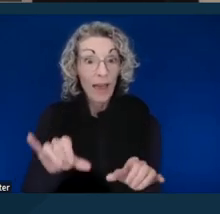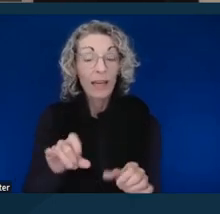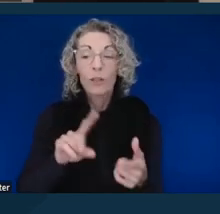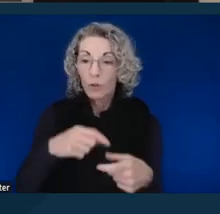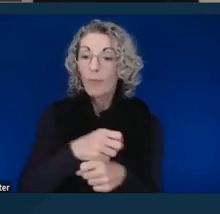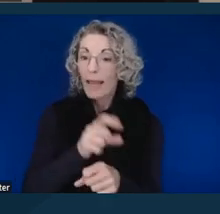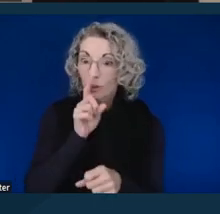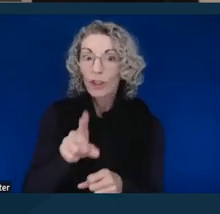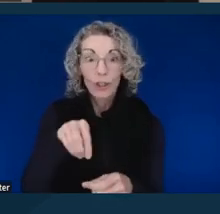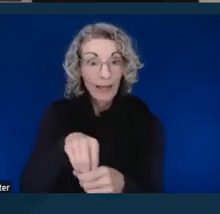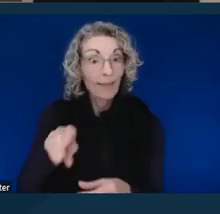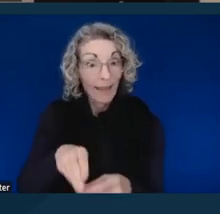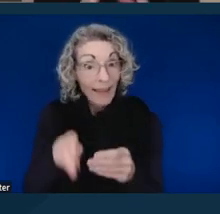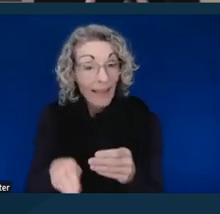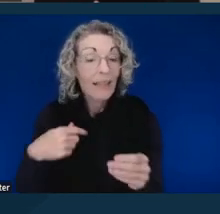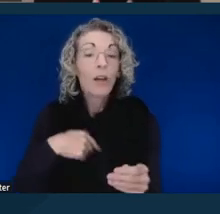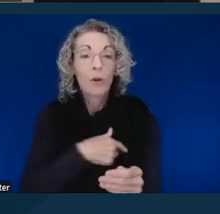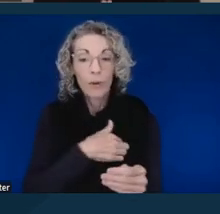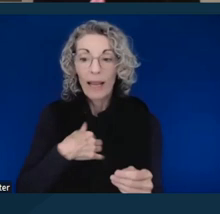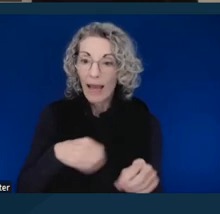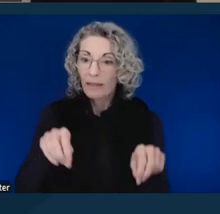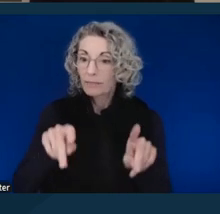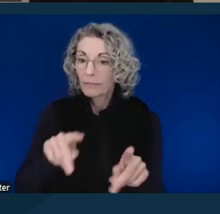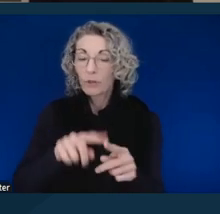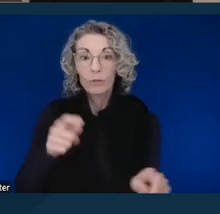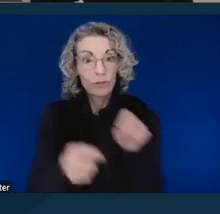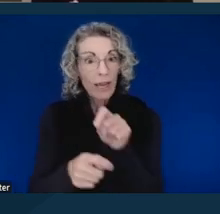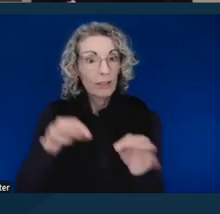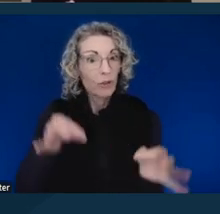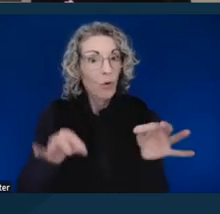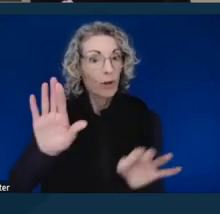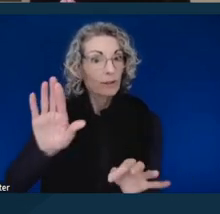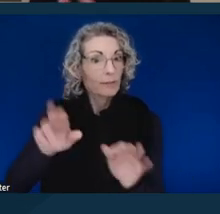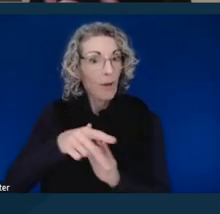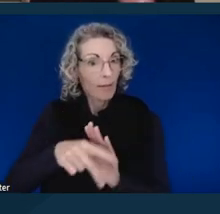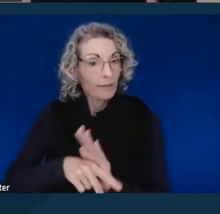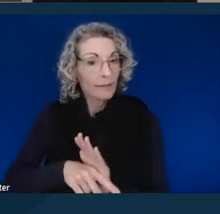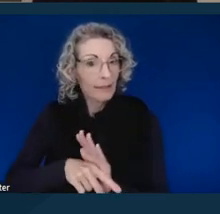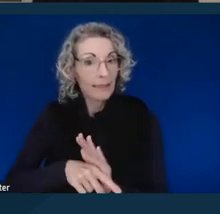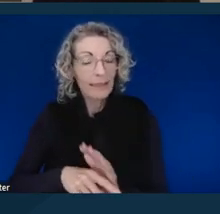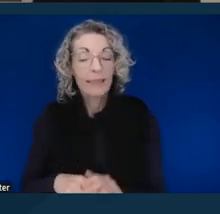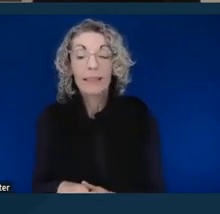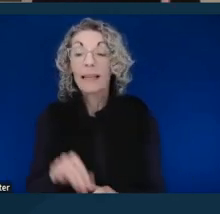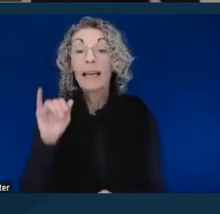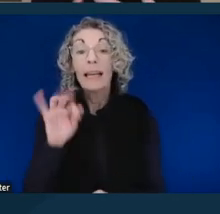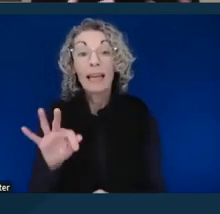to change the policies of the courts, and if you are experiencing any